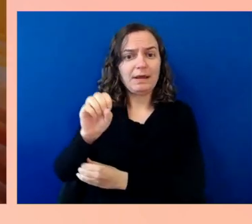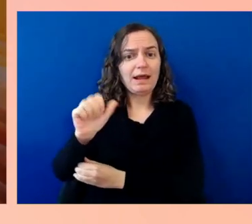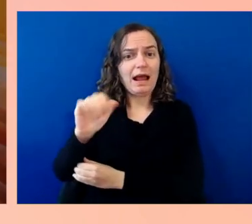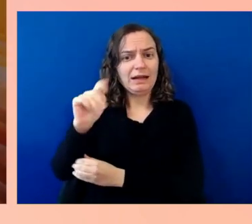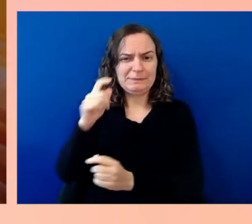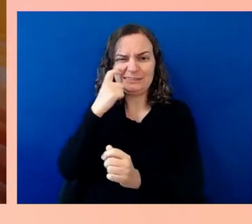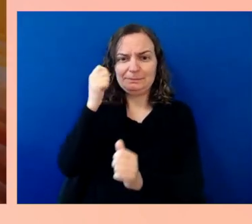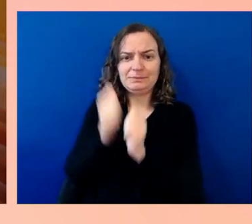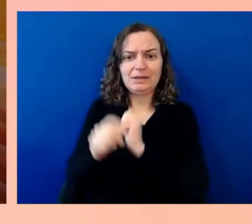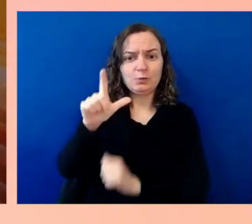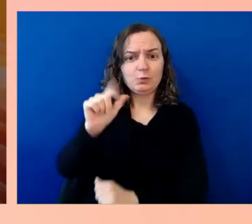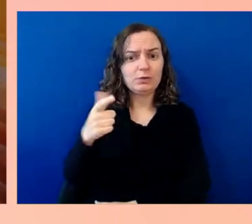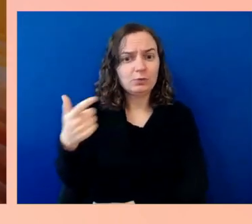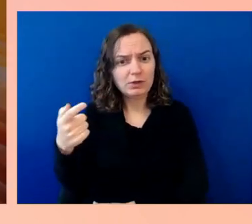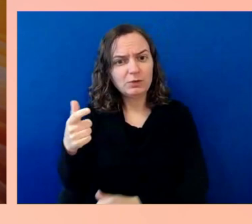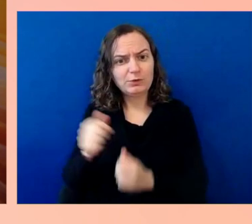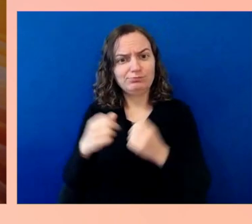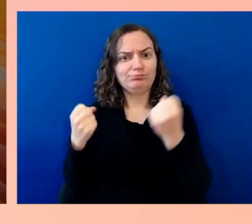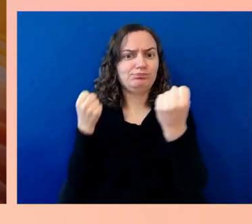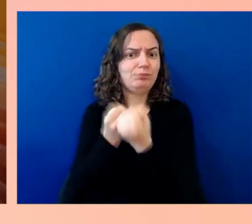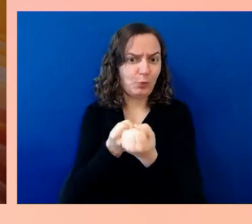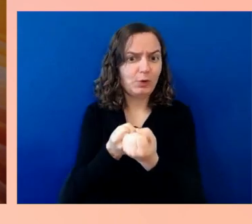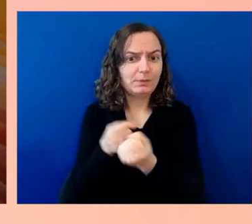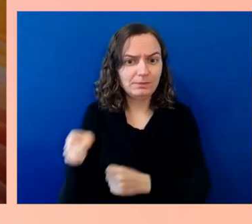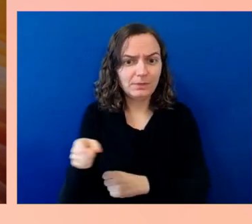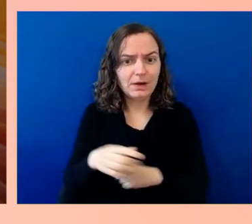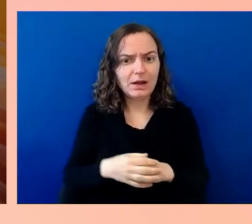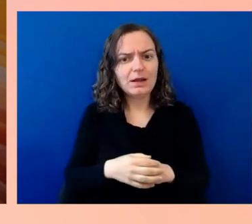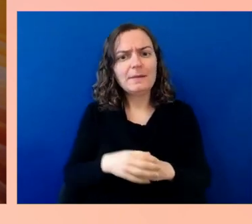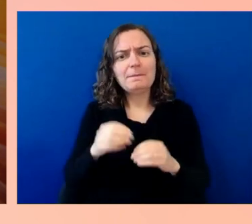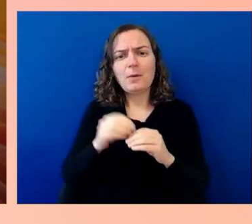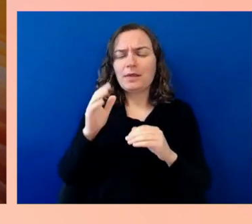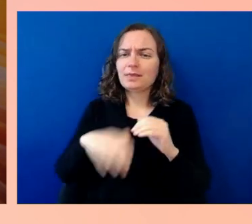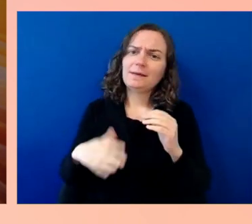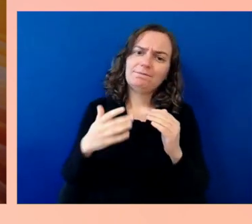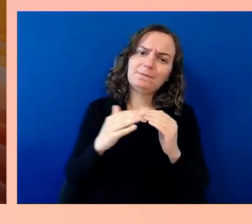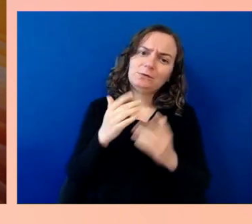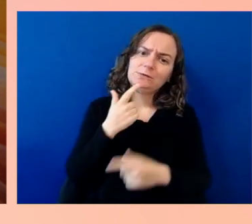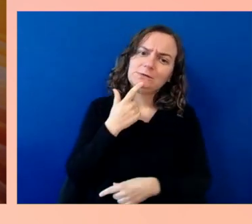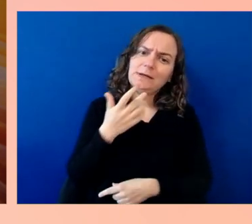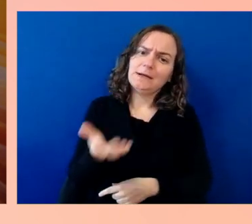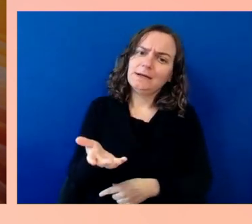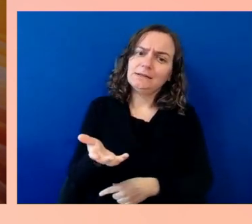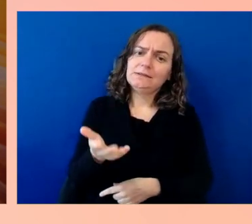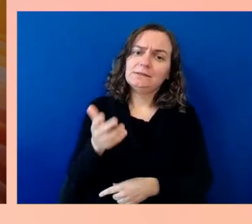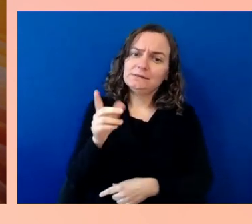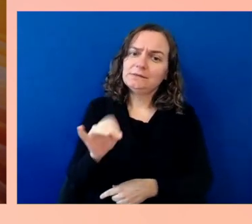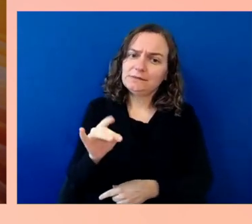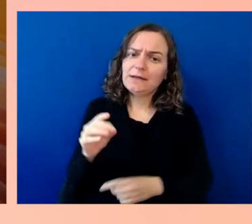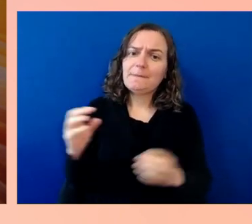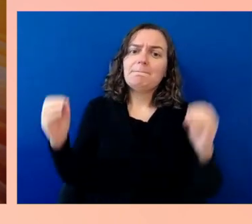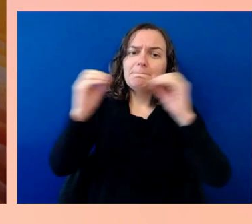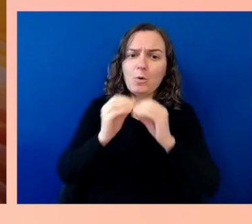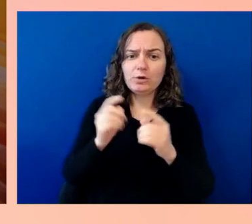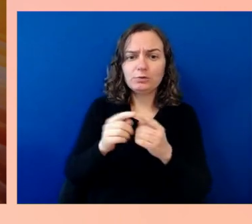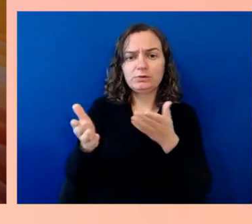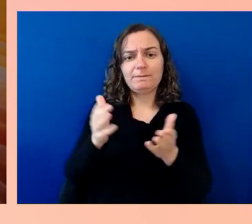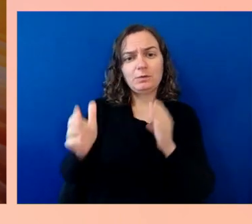say that it did more to serve people with disabilities than any infrastructure act in America's history.